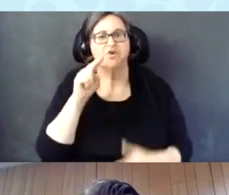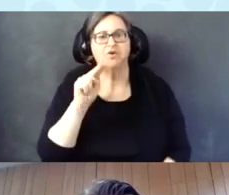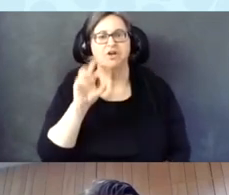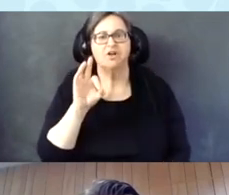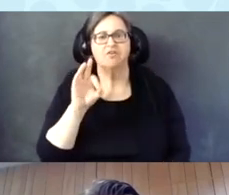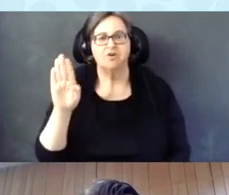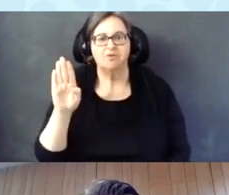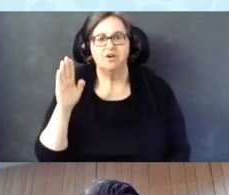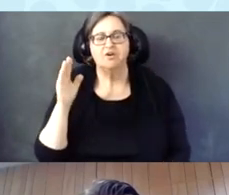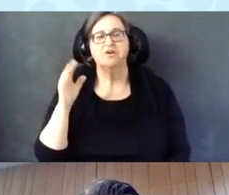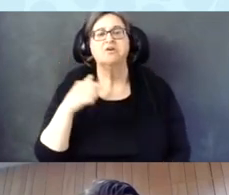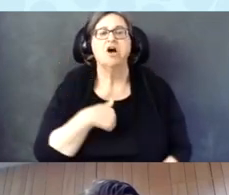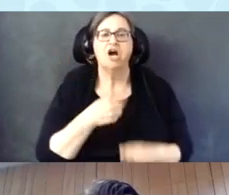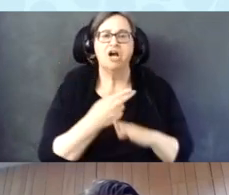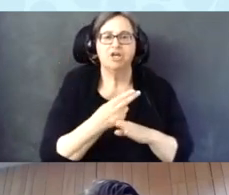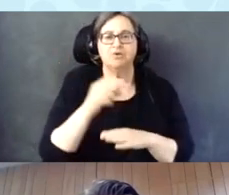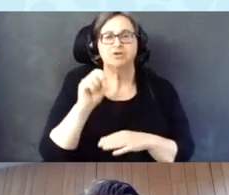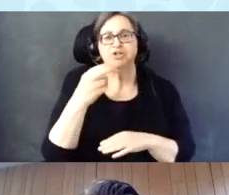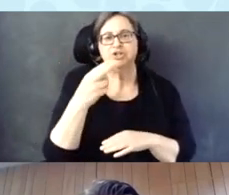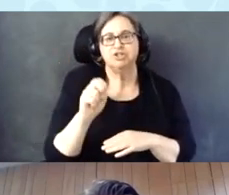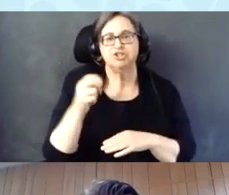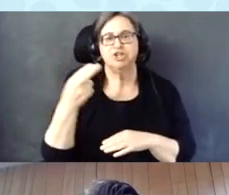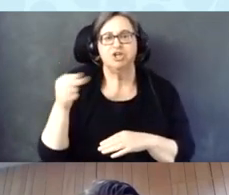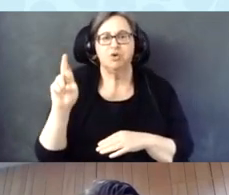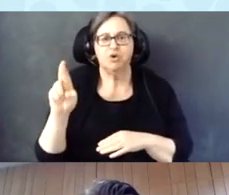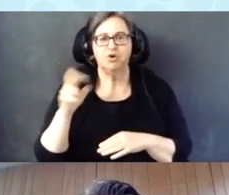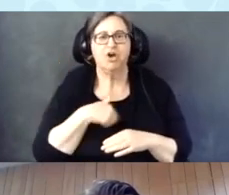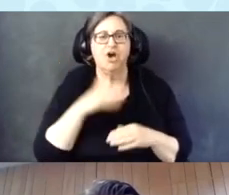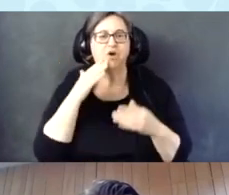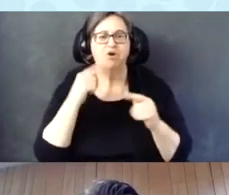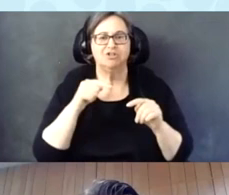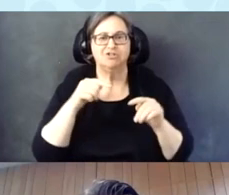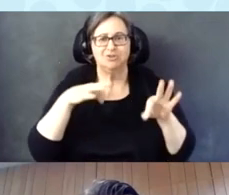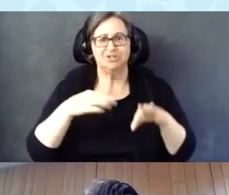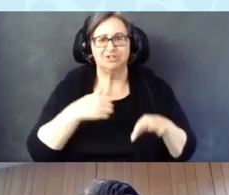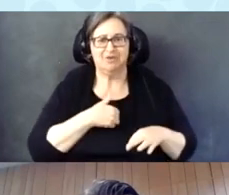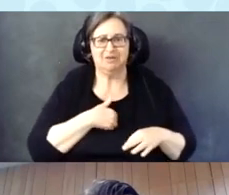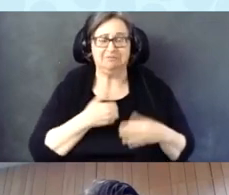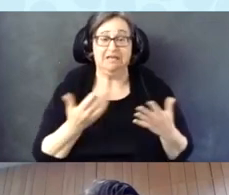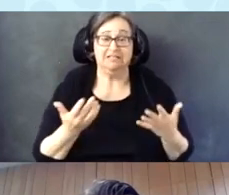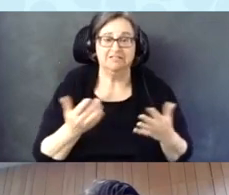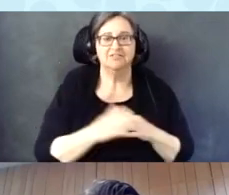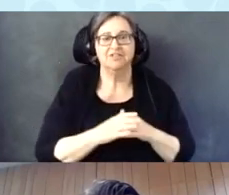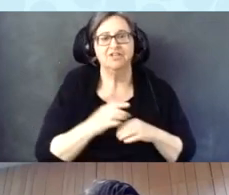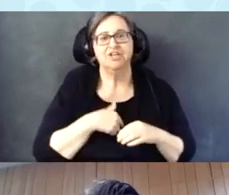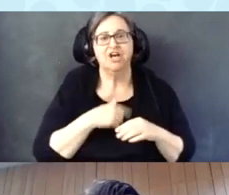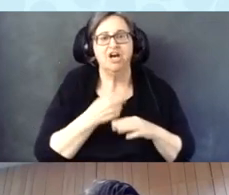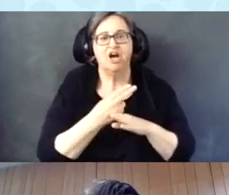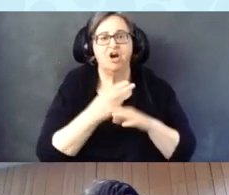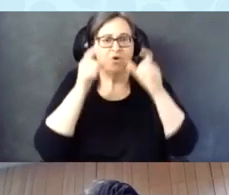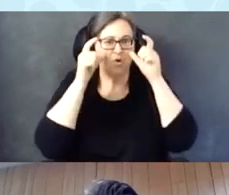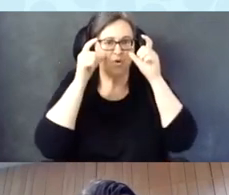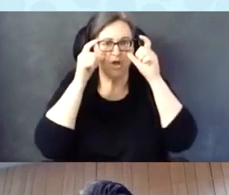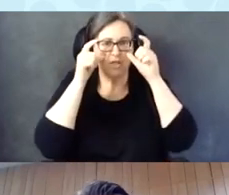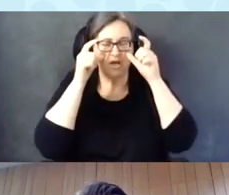My pronouns are she/her. And I'll try to describe myself.